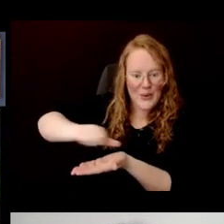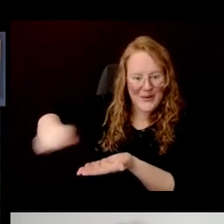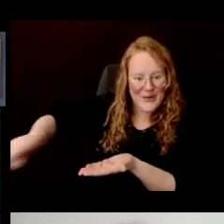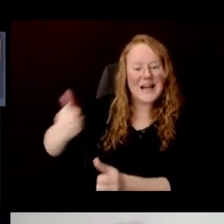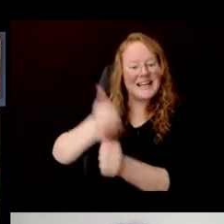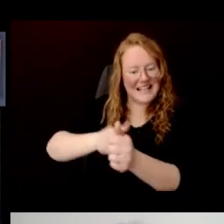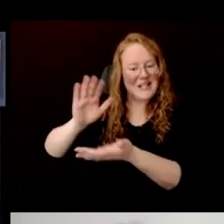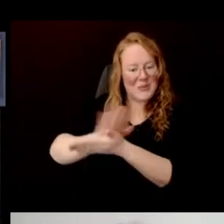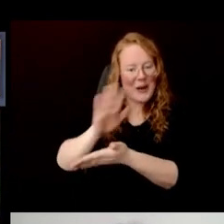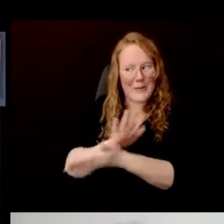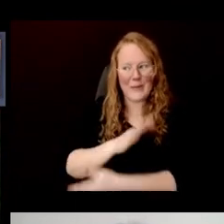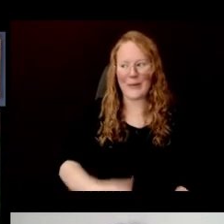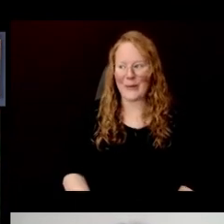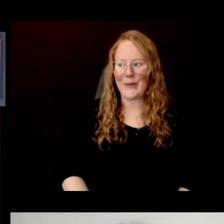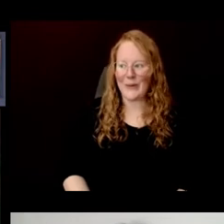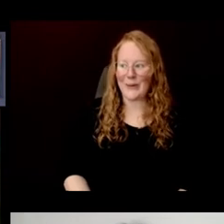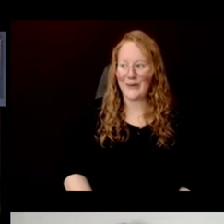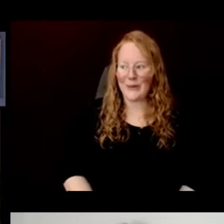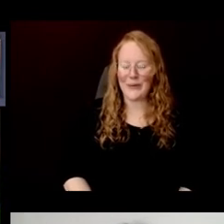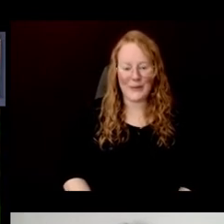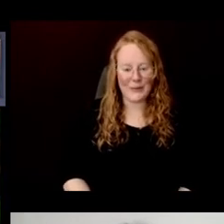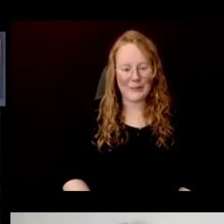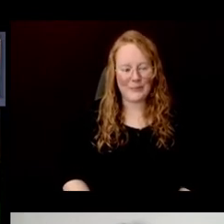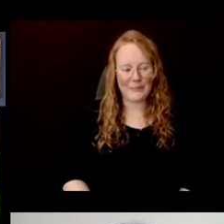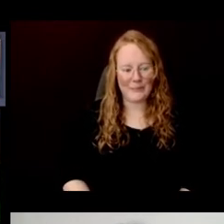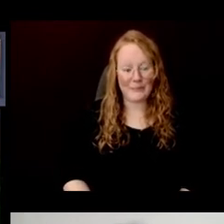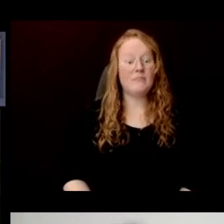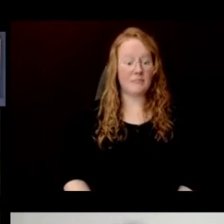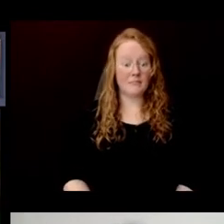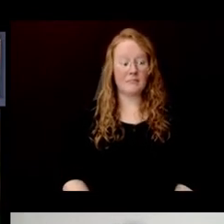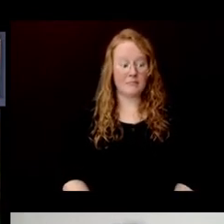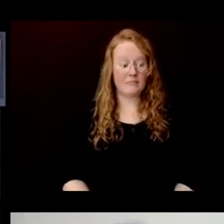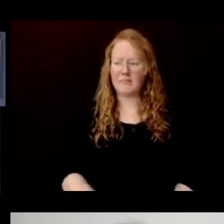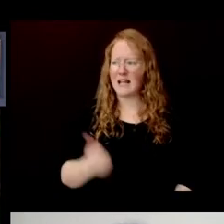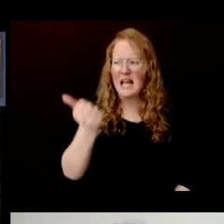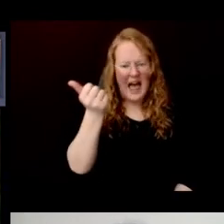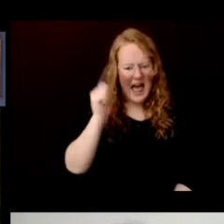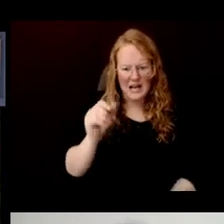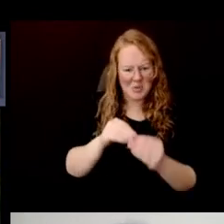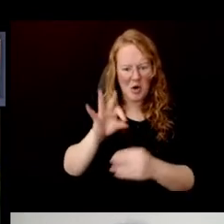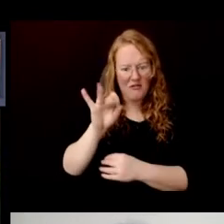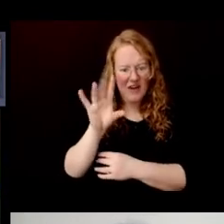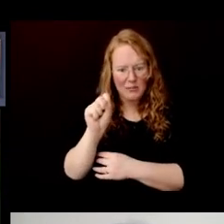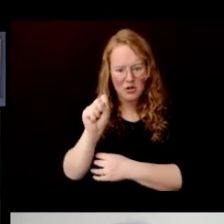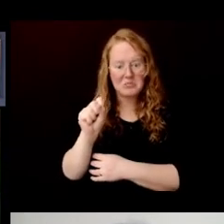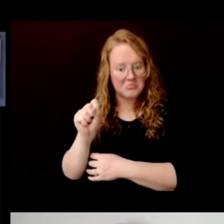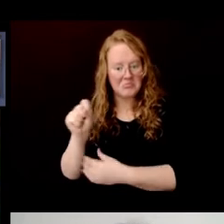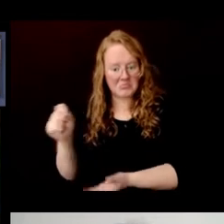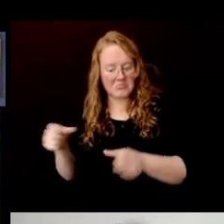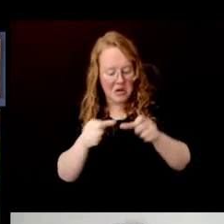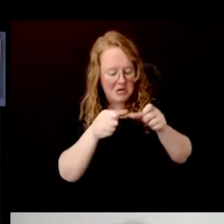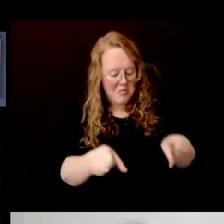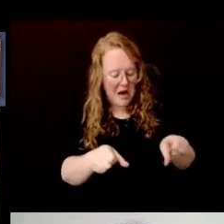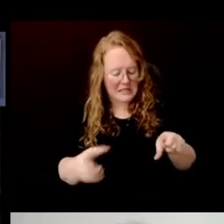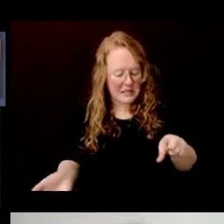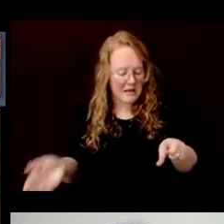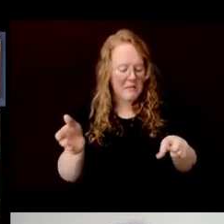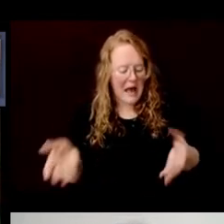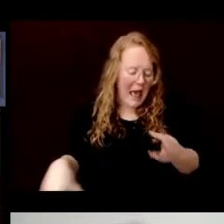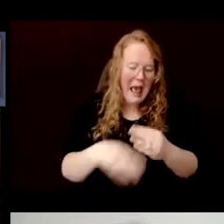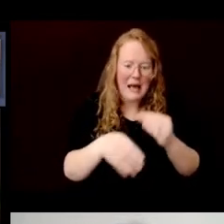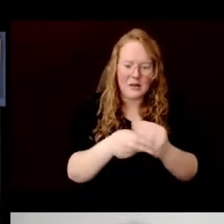And then you deposit any stray fibers back on to the sheet using a soft brush.